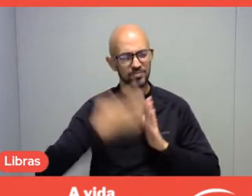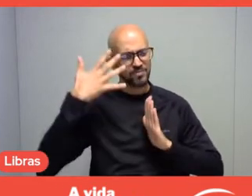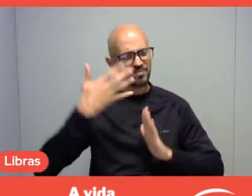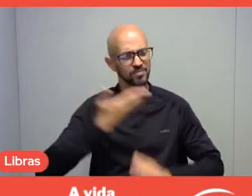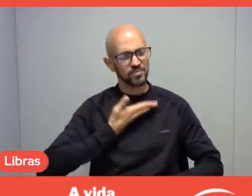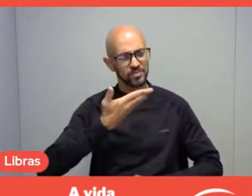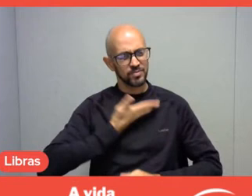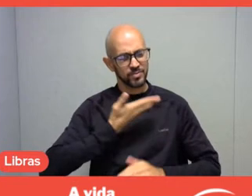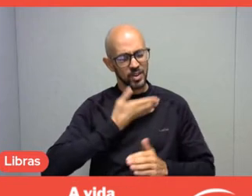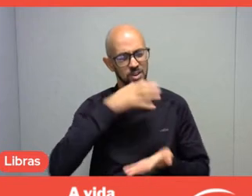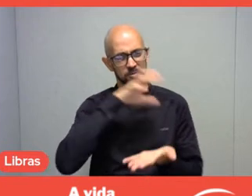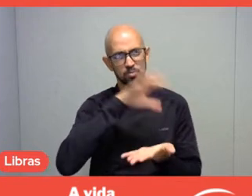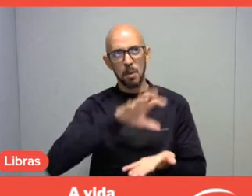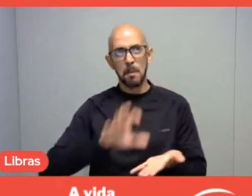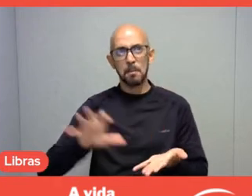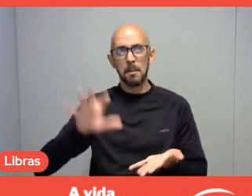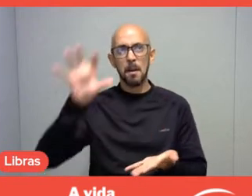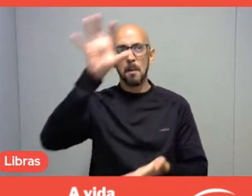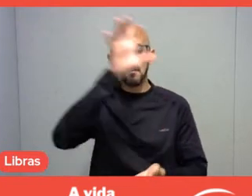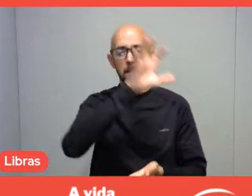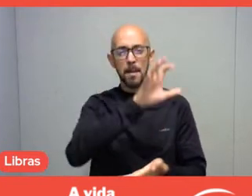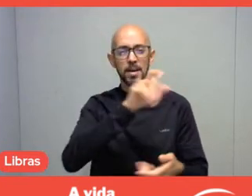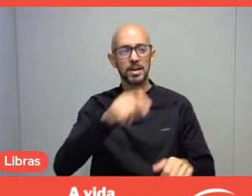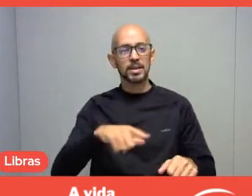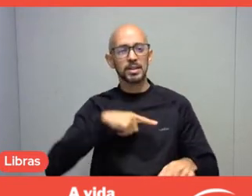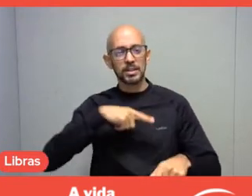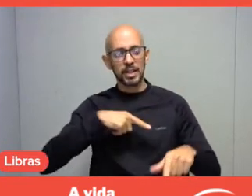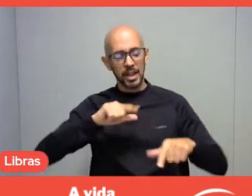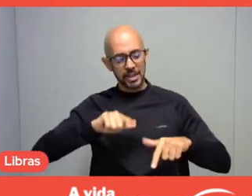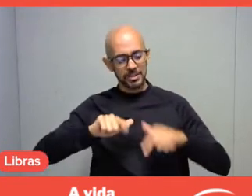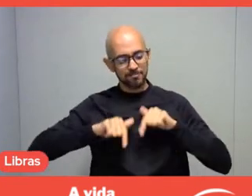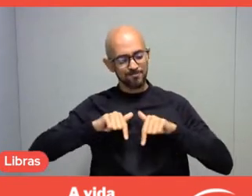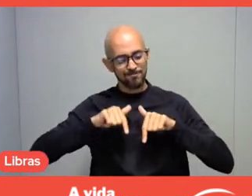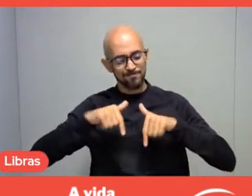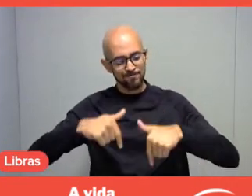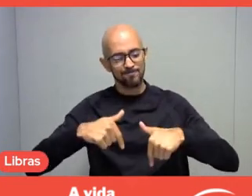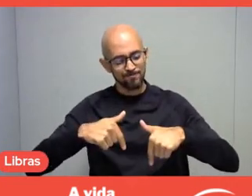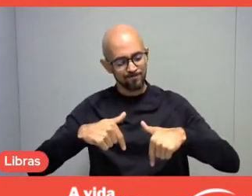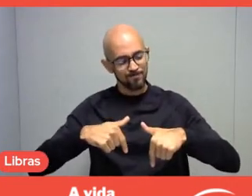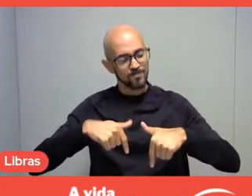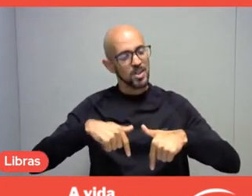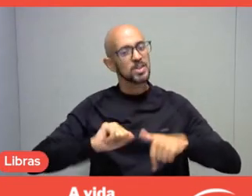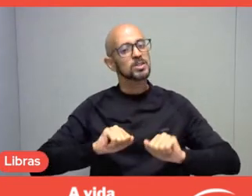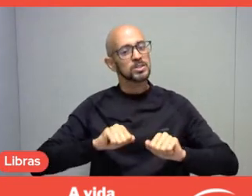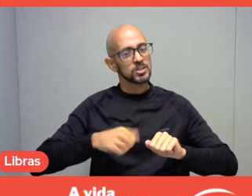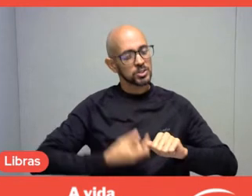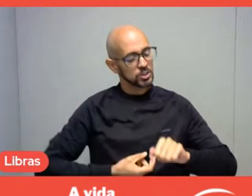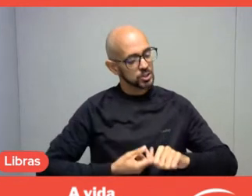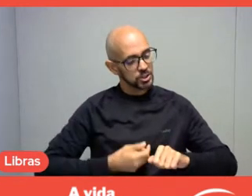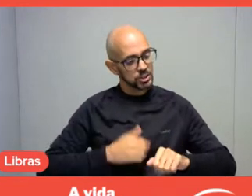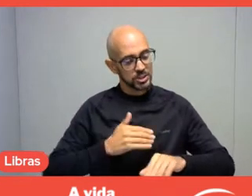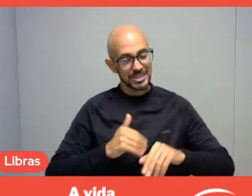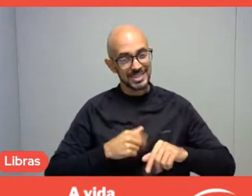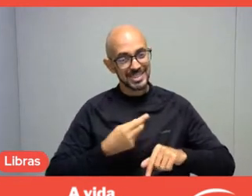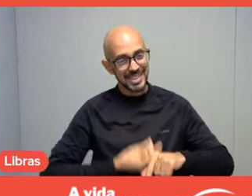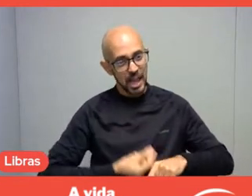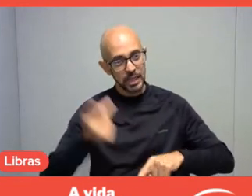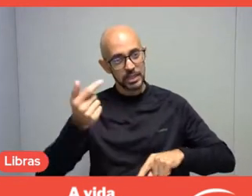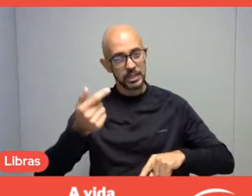who are already committed to leaving the walls of the operational units and taking leisure to the streets.